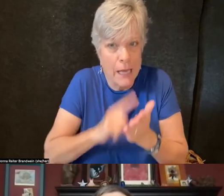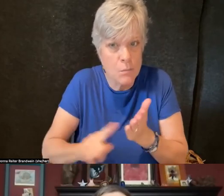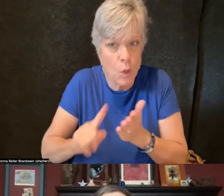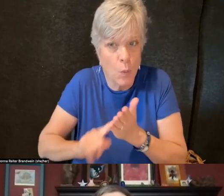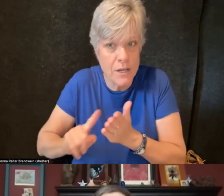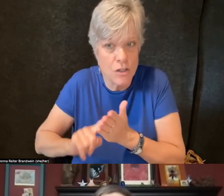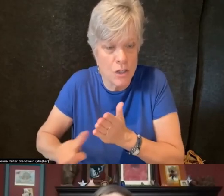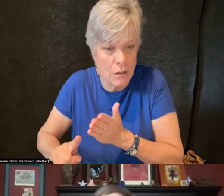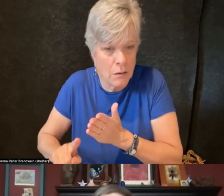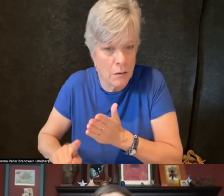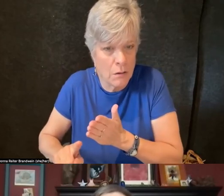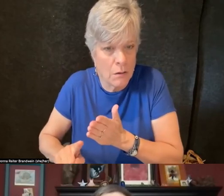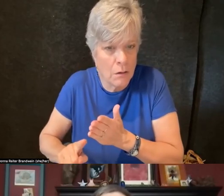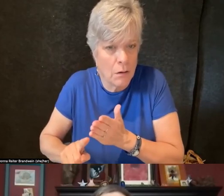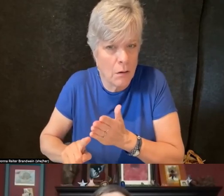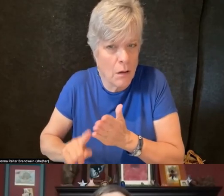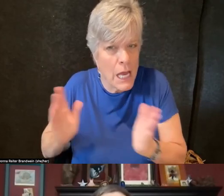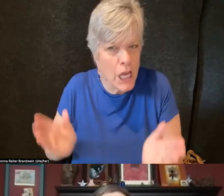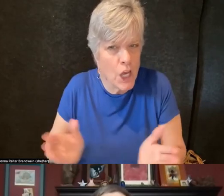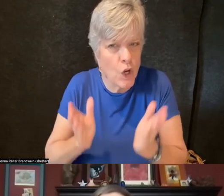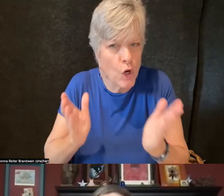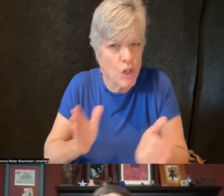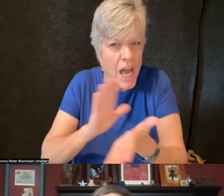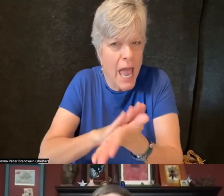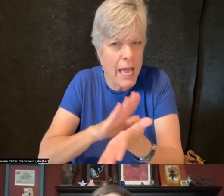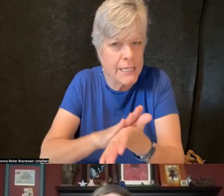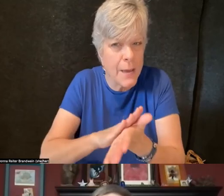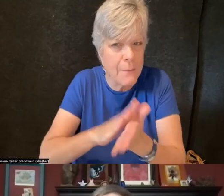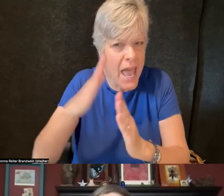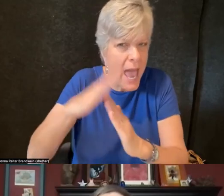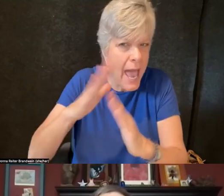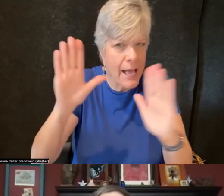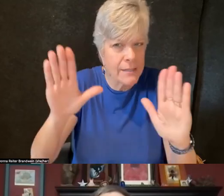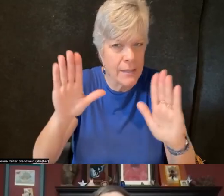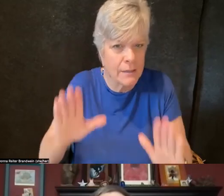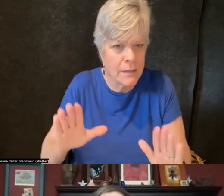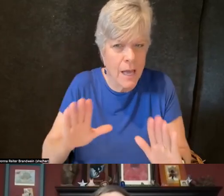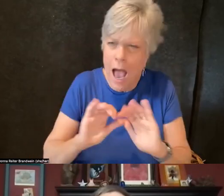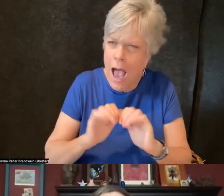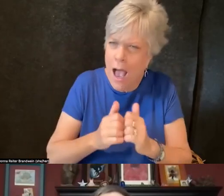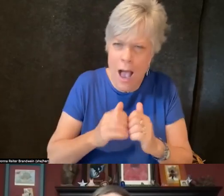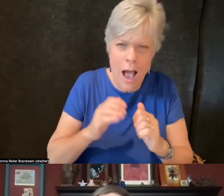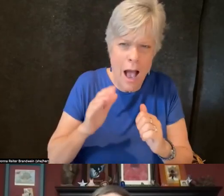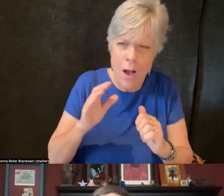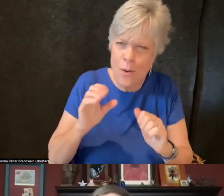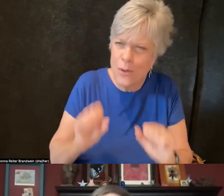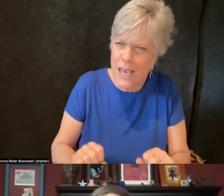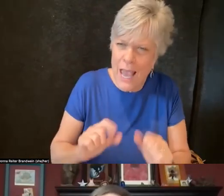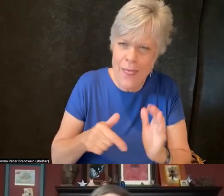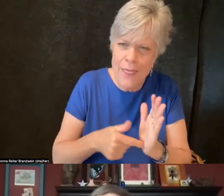to encourage academic excellence, shun such a sizable portion of the population?